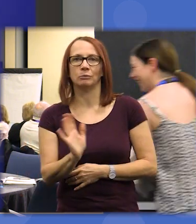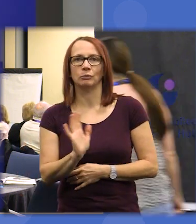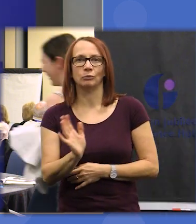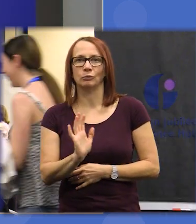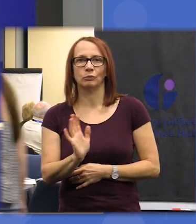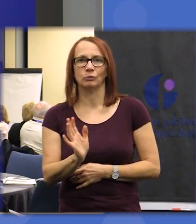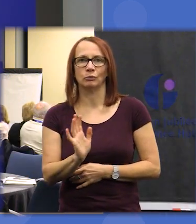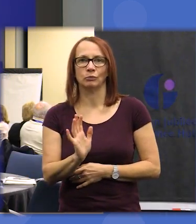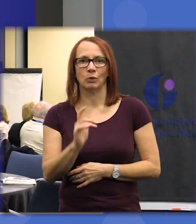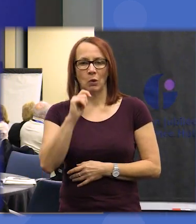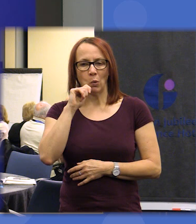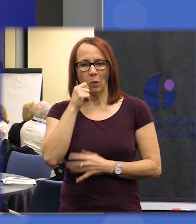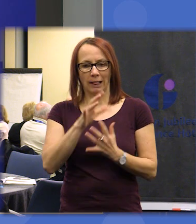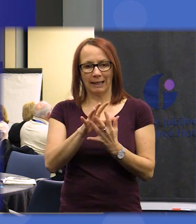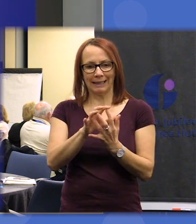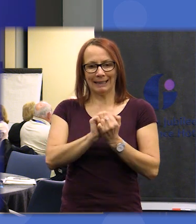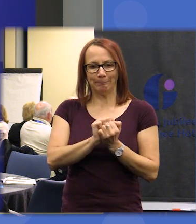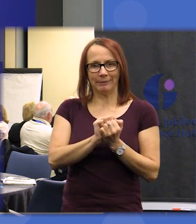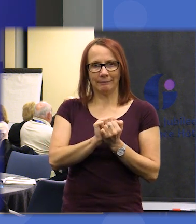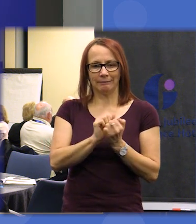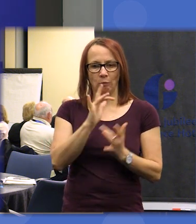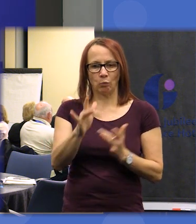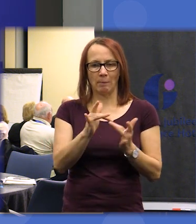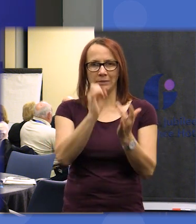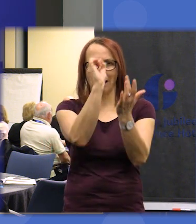forward will be kept will be on the website we'll be able to be reflected